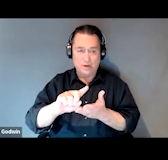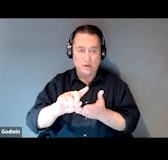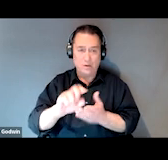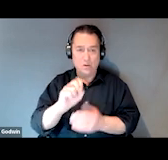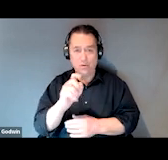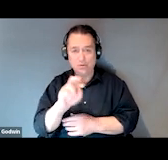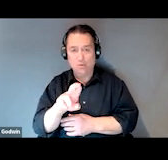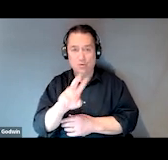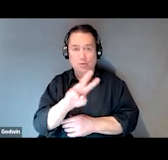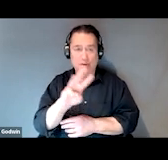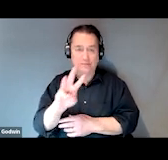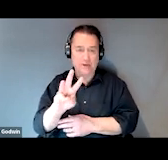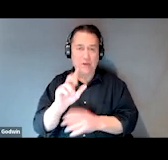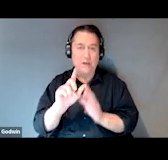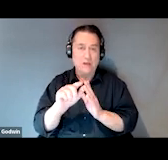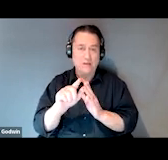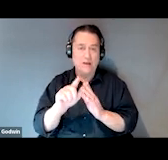and later available on SAMHSA's YouTube as well.